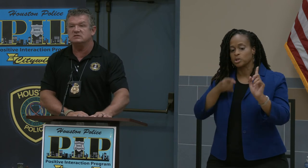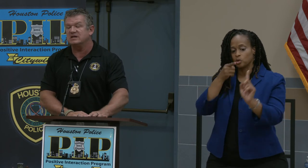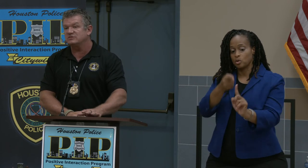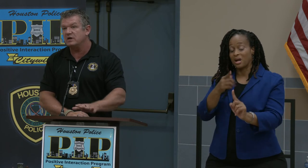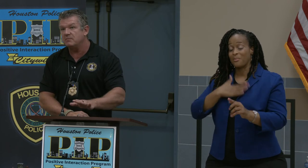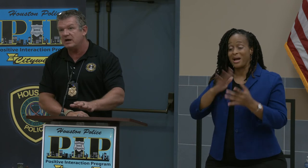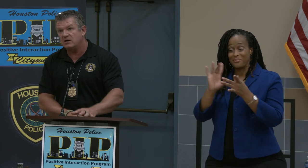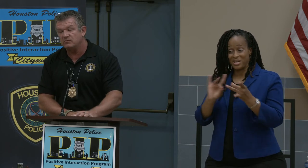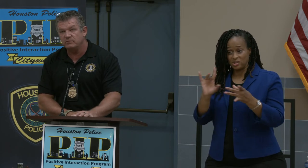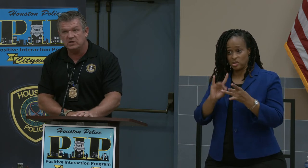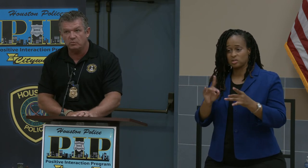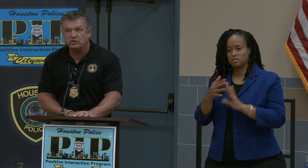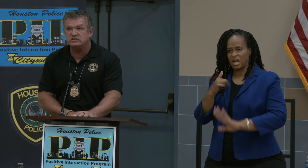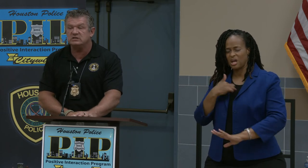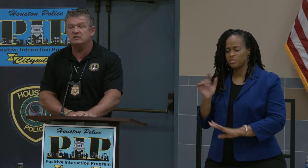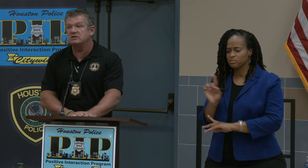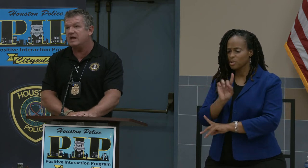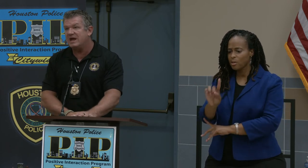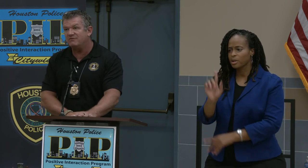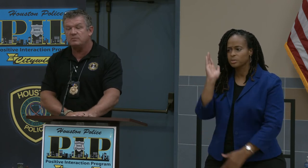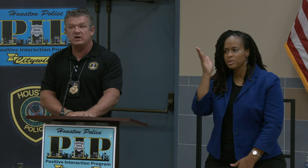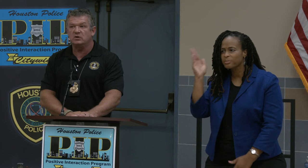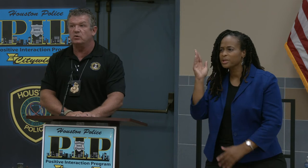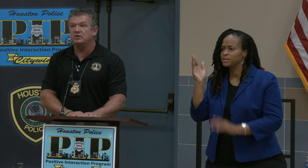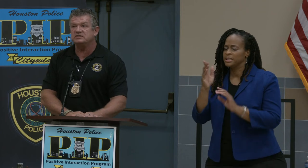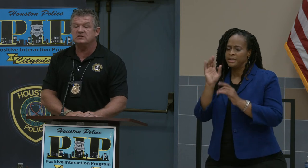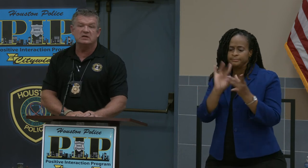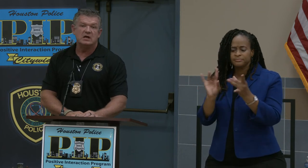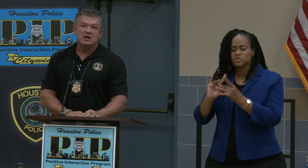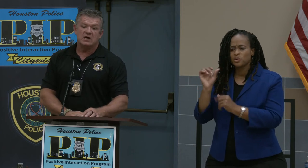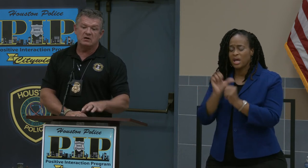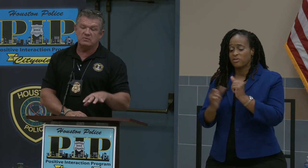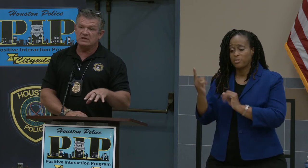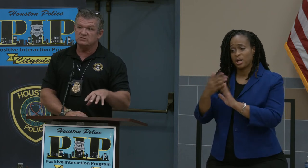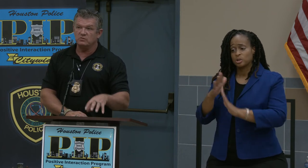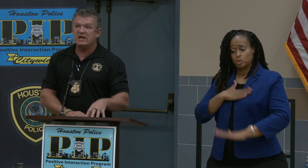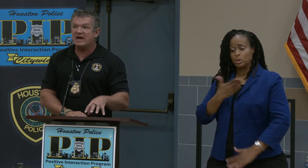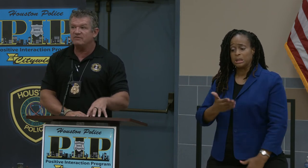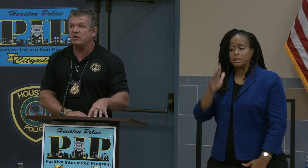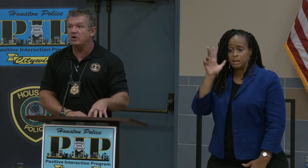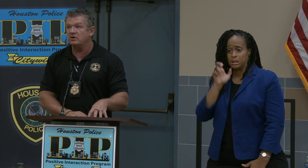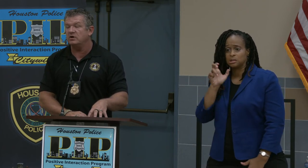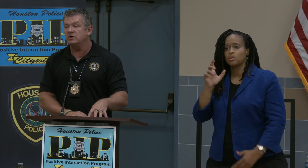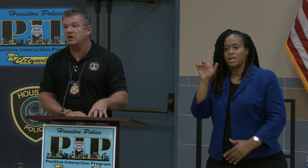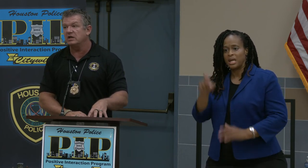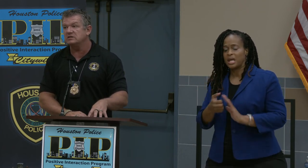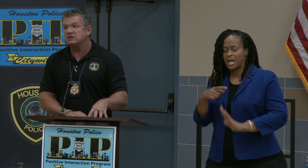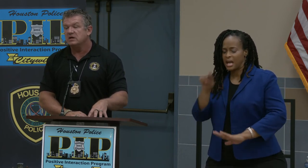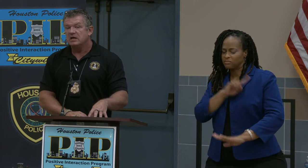S. that's what I've been out preaching to anybody who will listen is we have to Harden our targets.